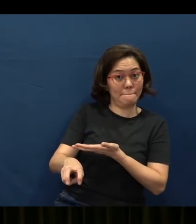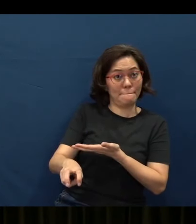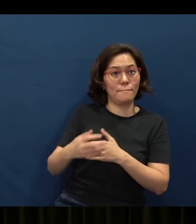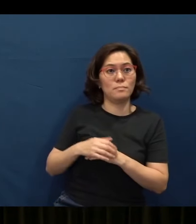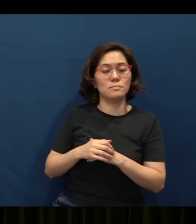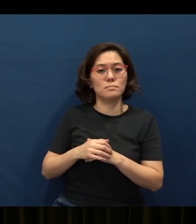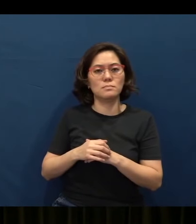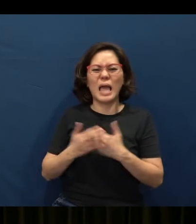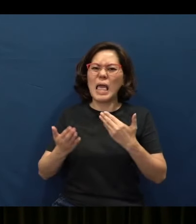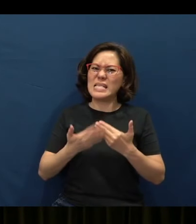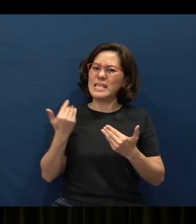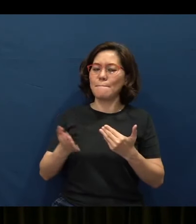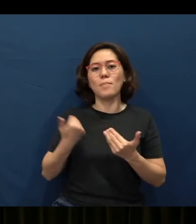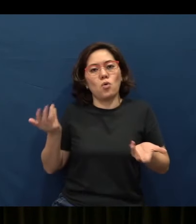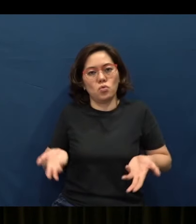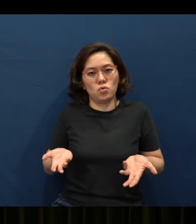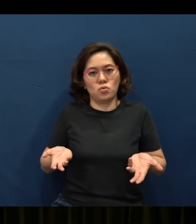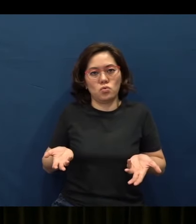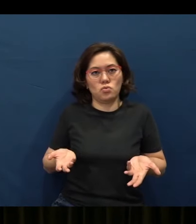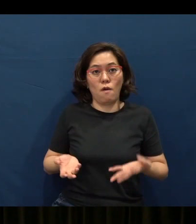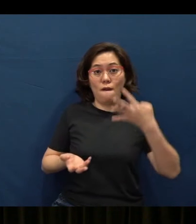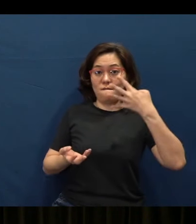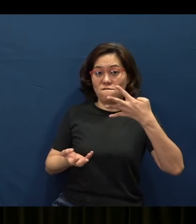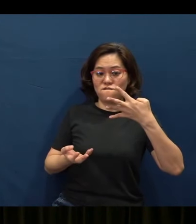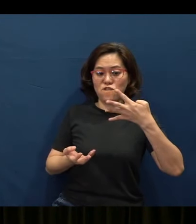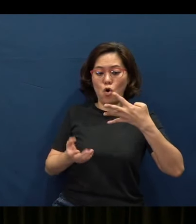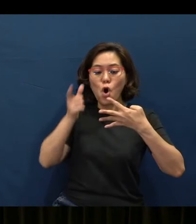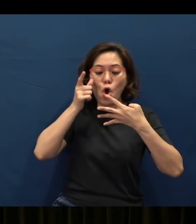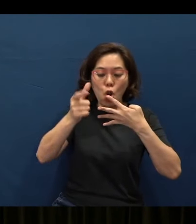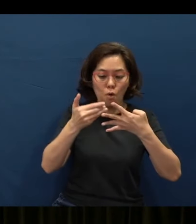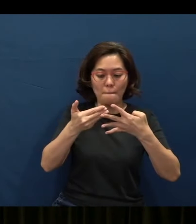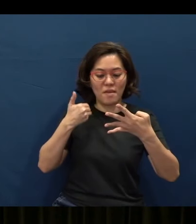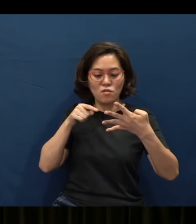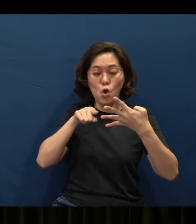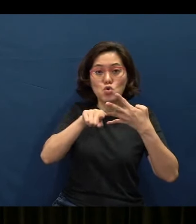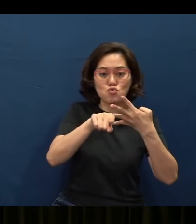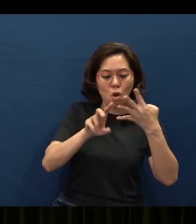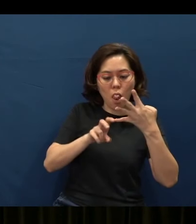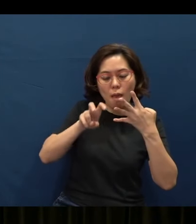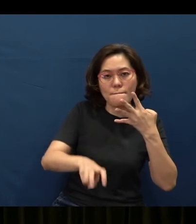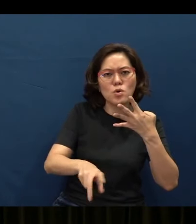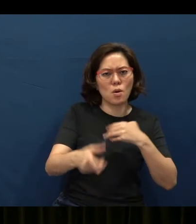Simple proverb - just four words: “Look before you leap”. Many of us know what it means, okay?